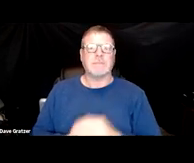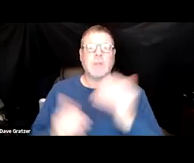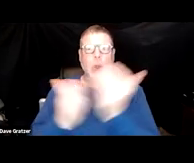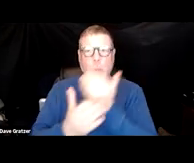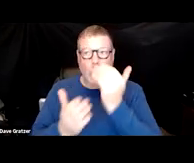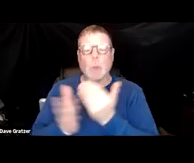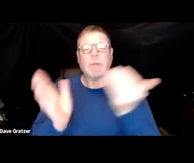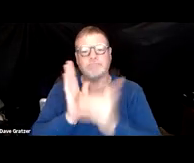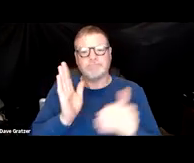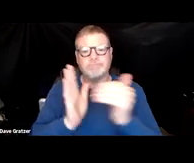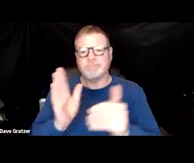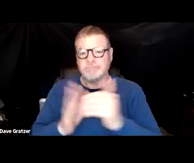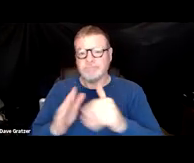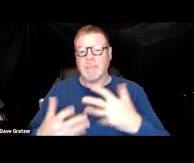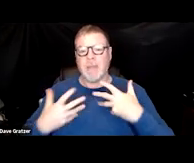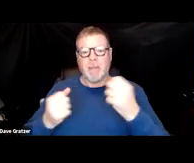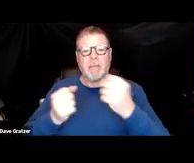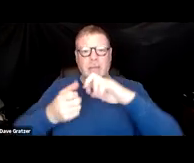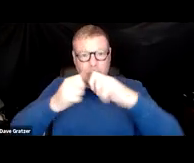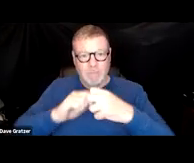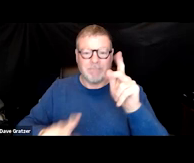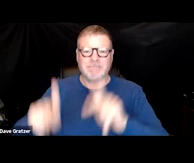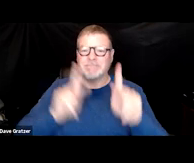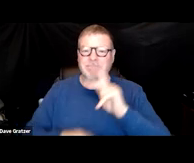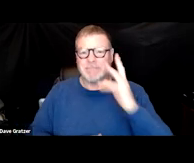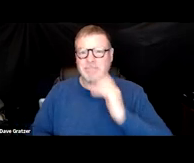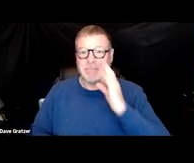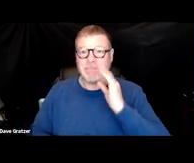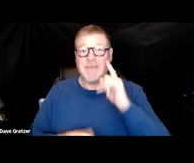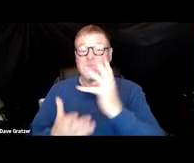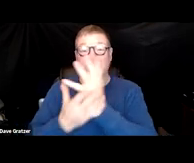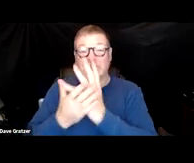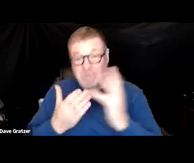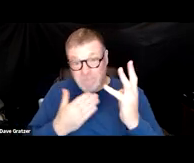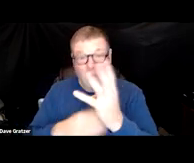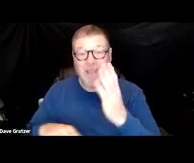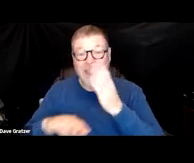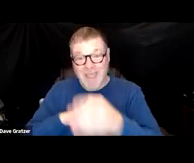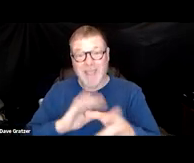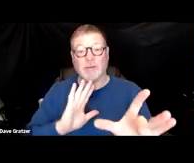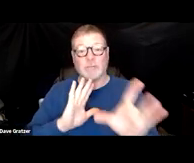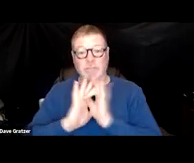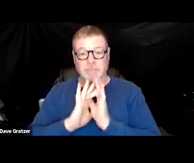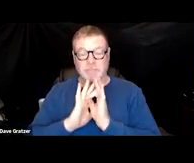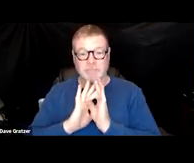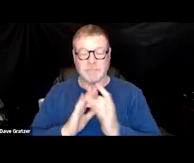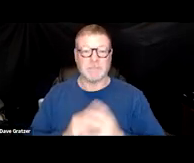or ongoing health problems people can experience four or more weeks after initial SARS-CoV-2 infection.